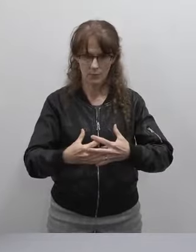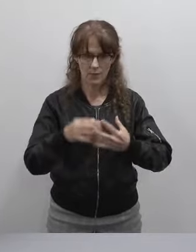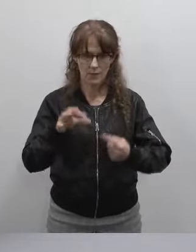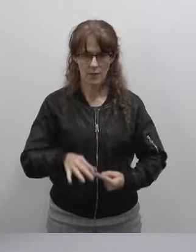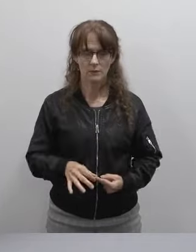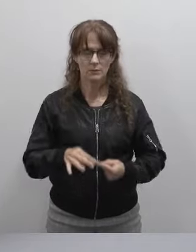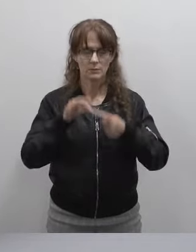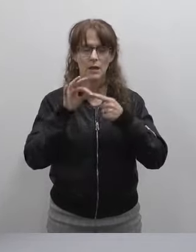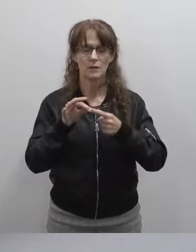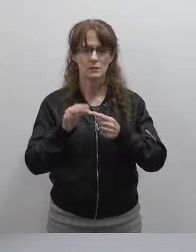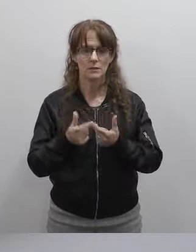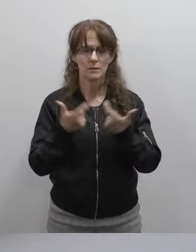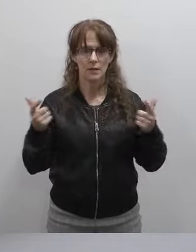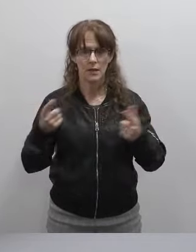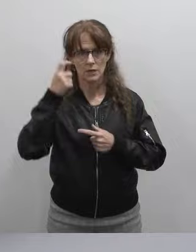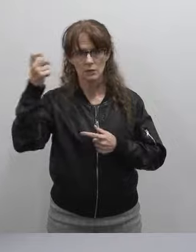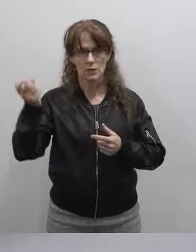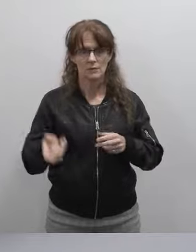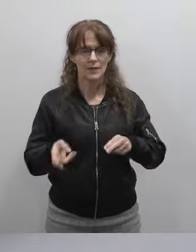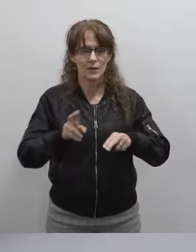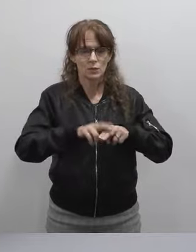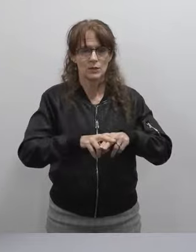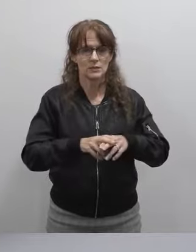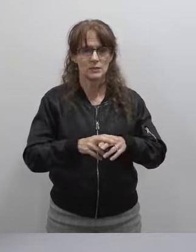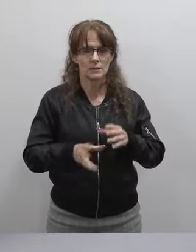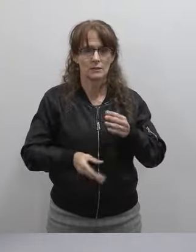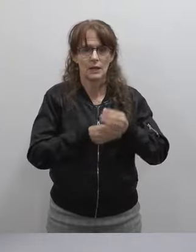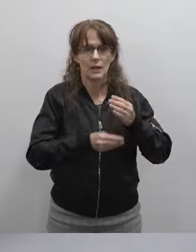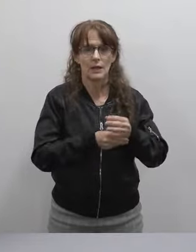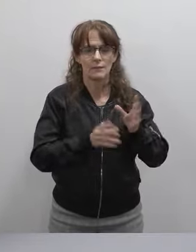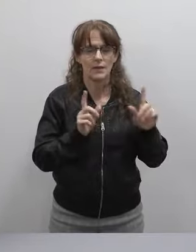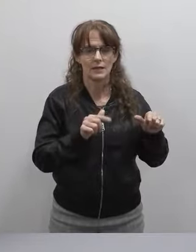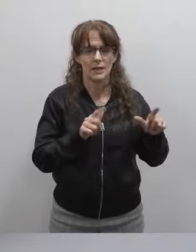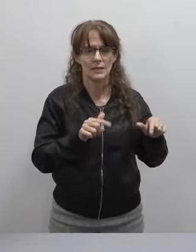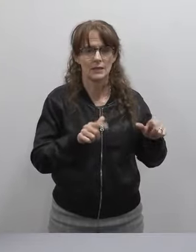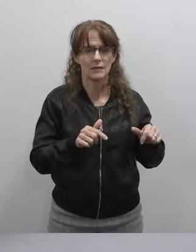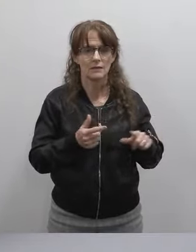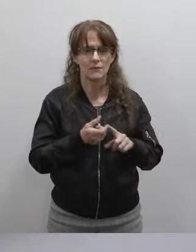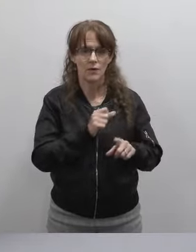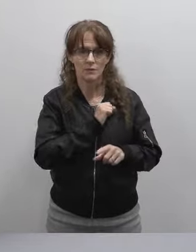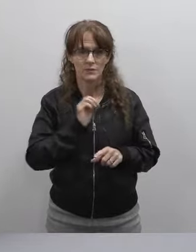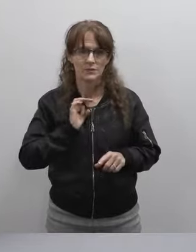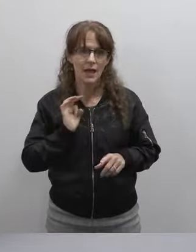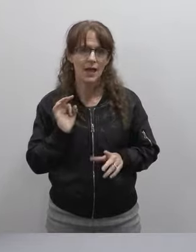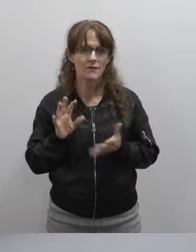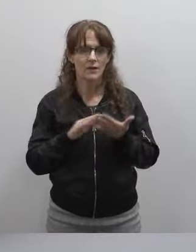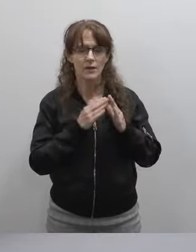So we have big dreams for increasing the attendance from staff and from the community next year.